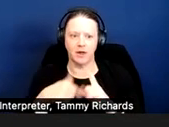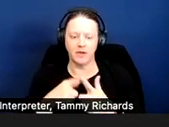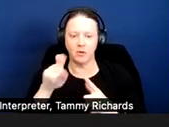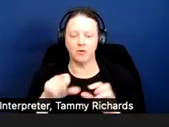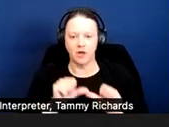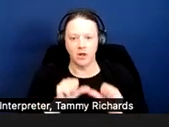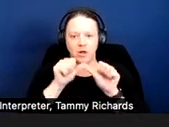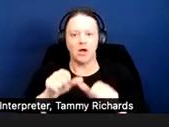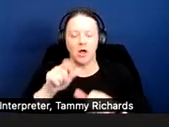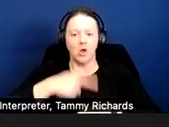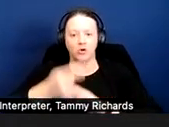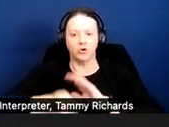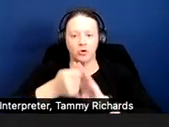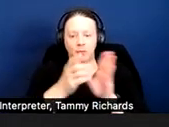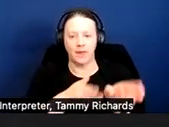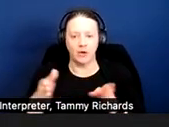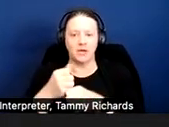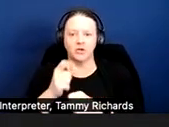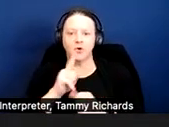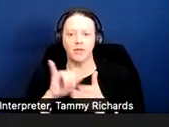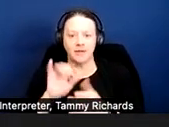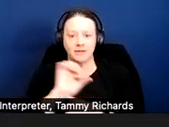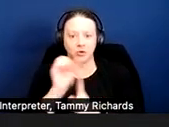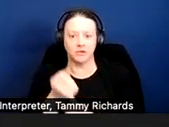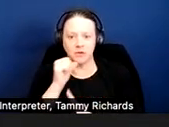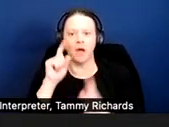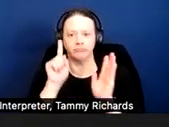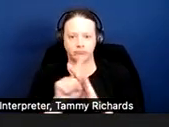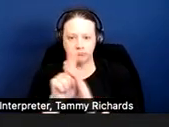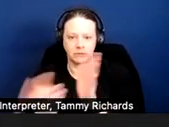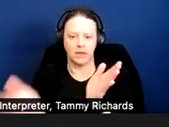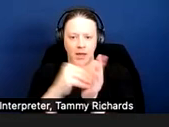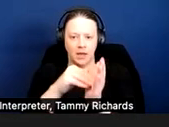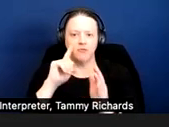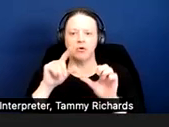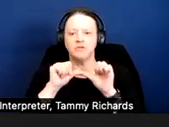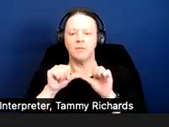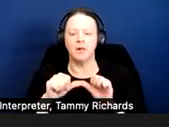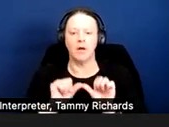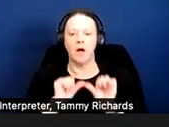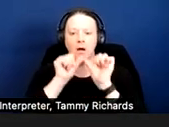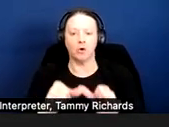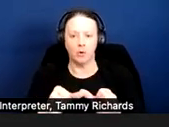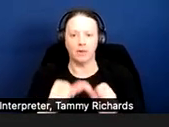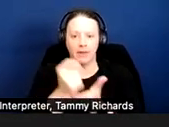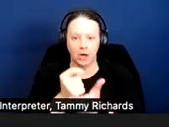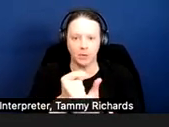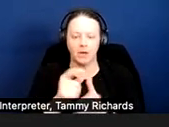reoccur and that the conditions don't reoccur. So things like ongoing therapy or ongoing support.